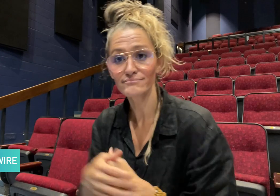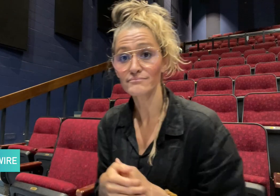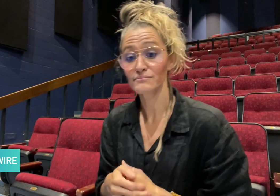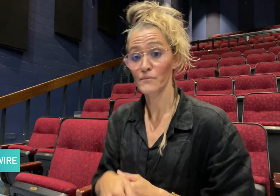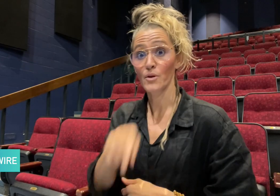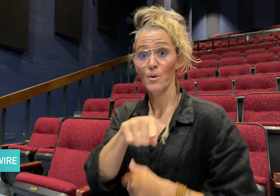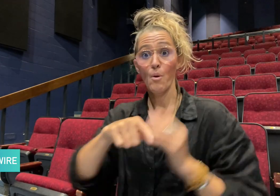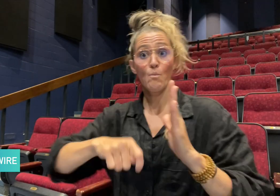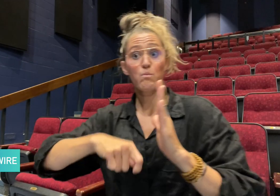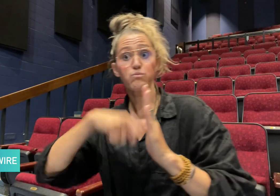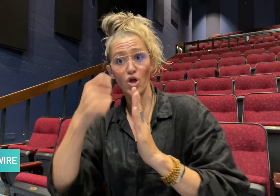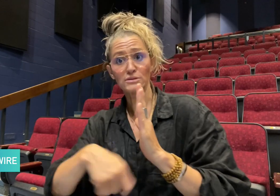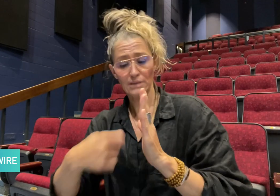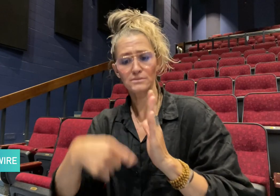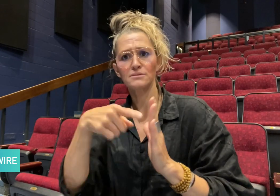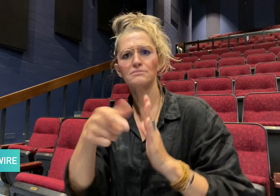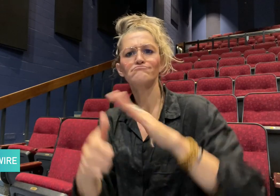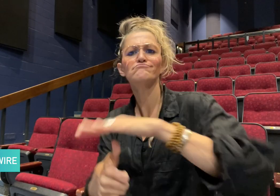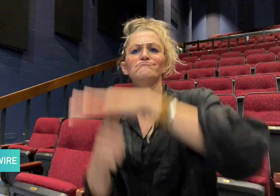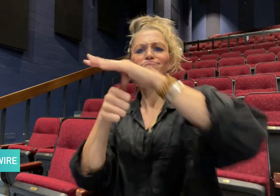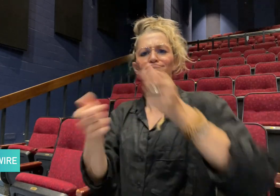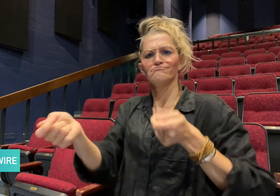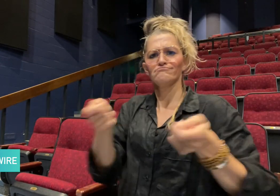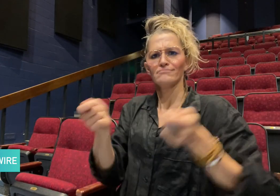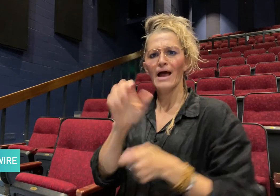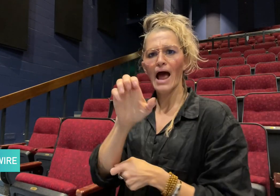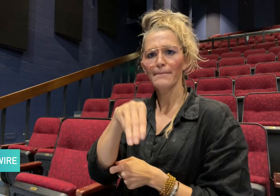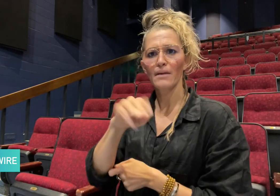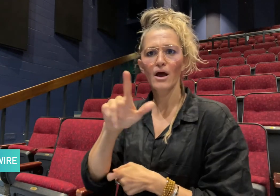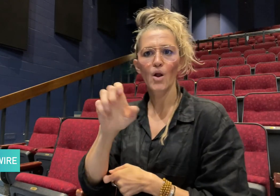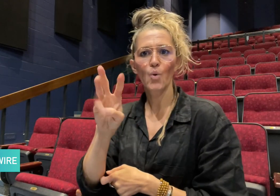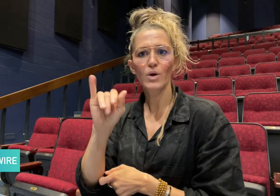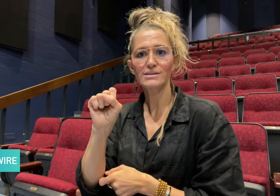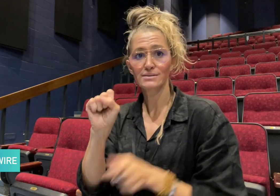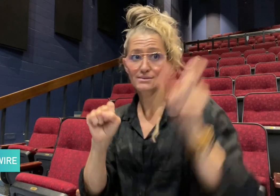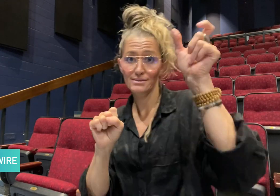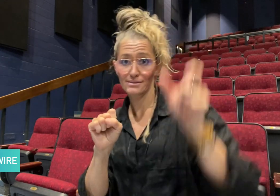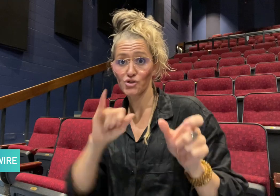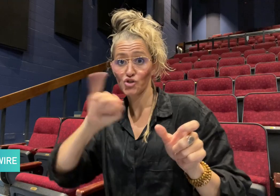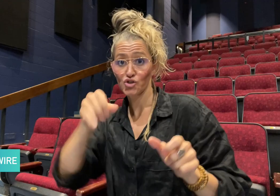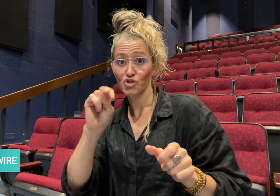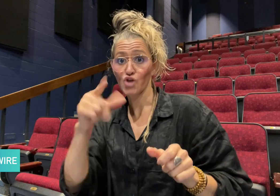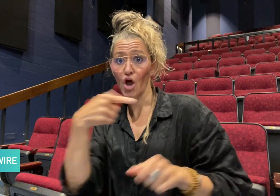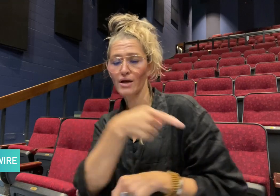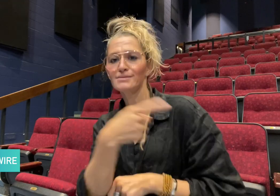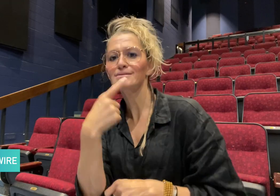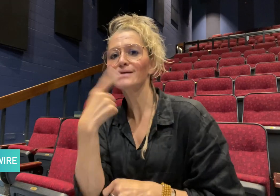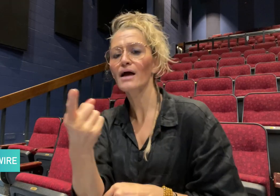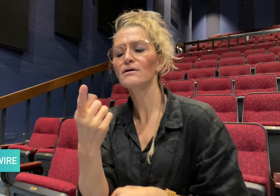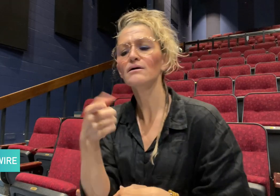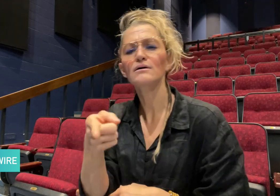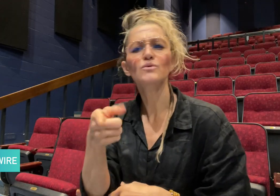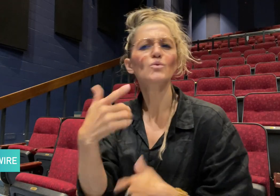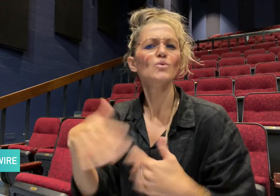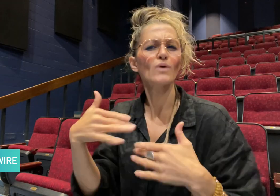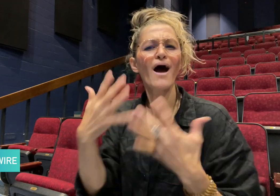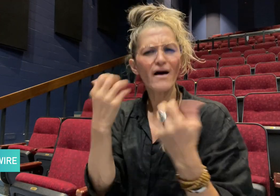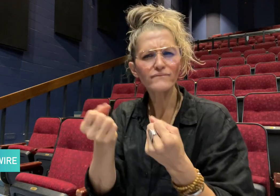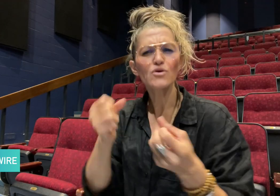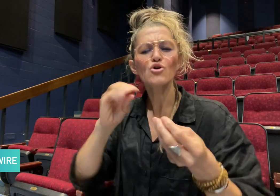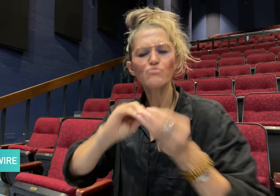Product lead of this project, EM Lewis-Jong said one